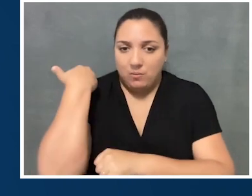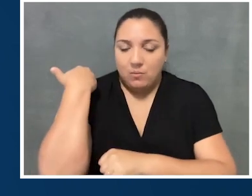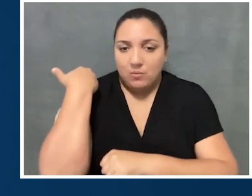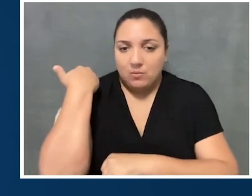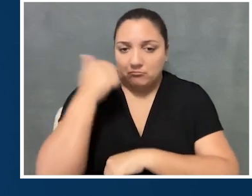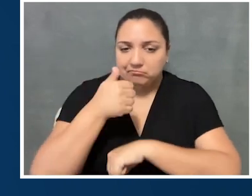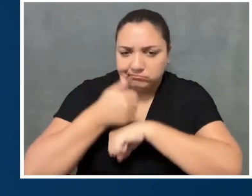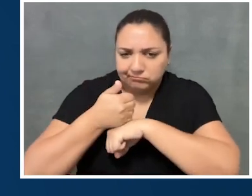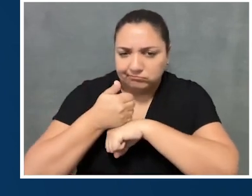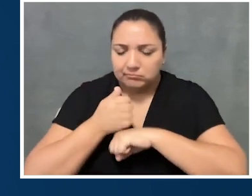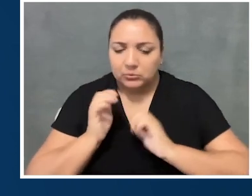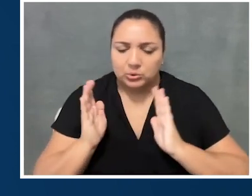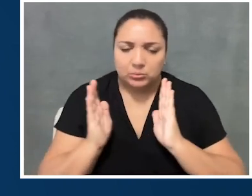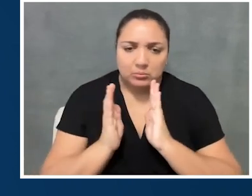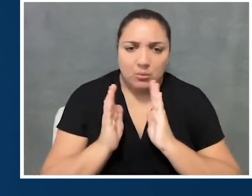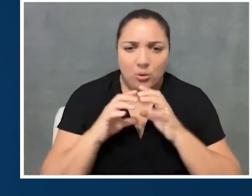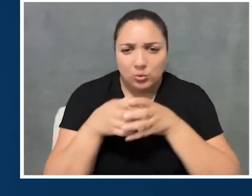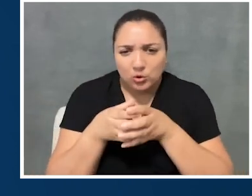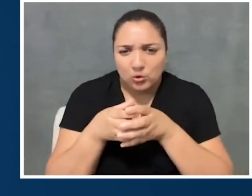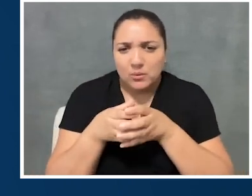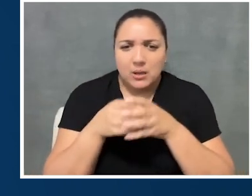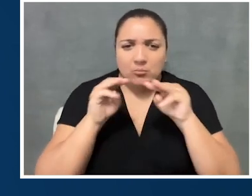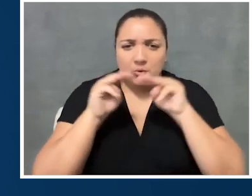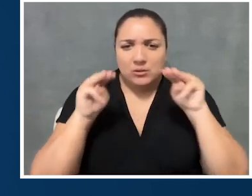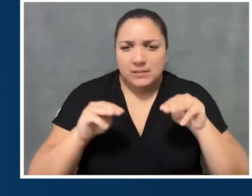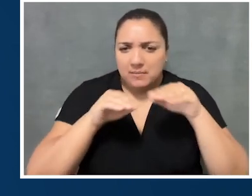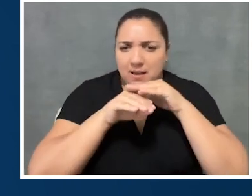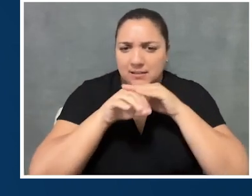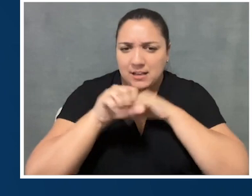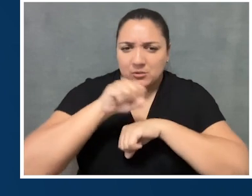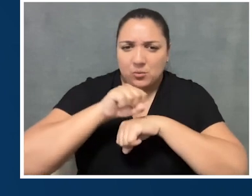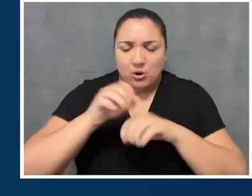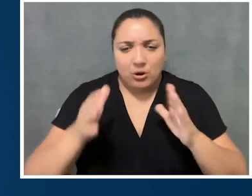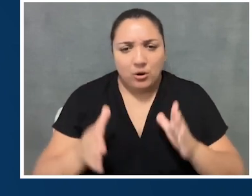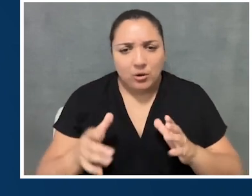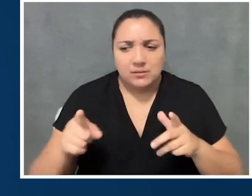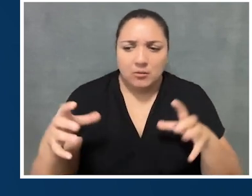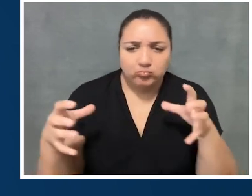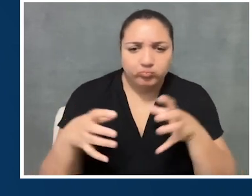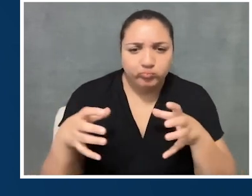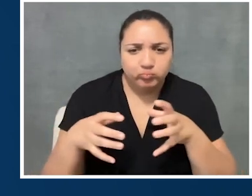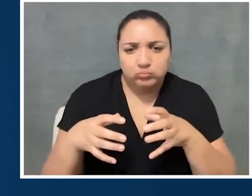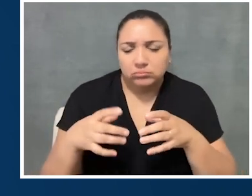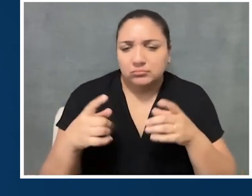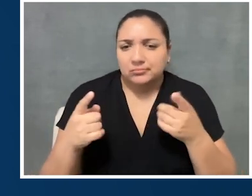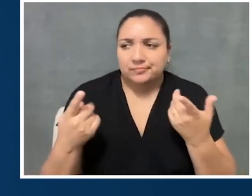just as a small group of museum access workers, who came together to